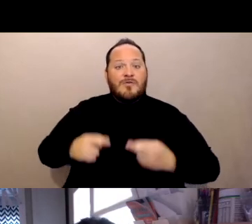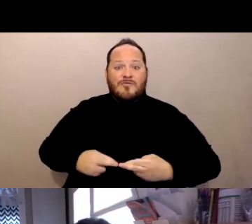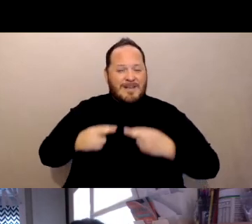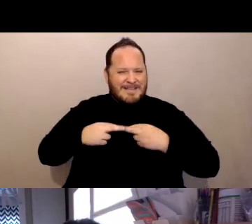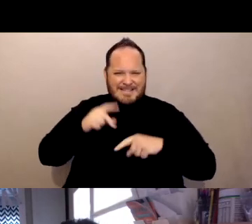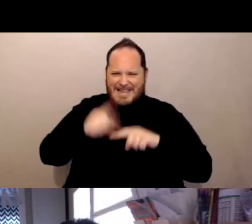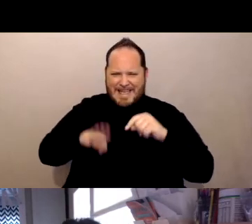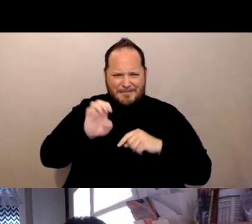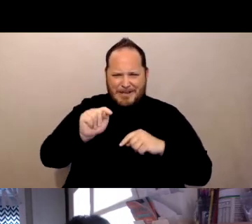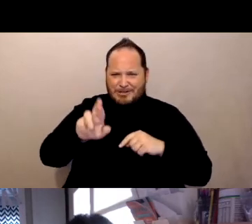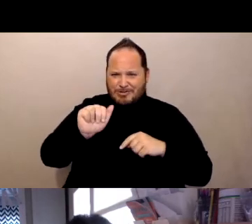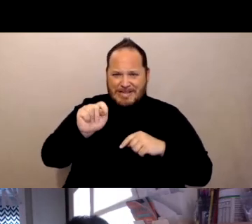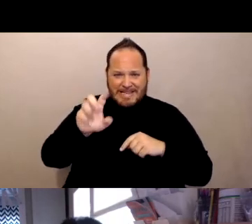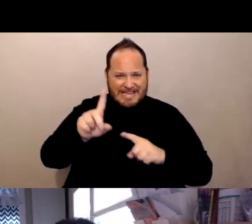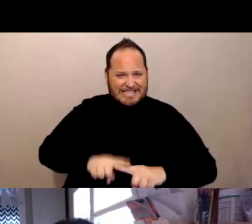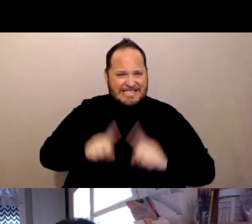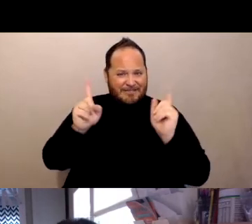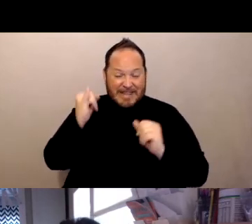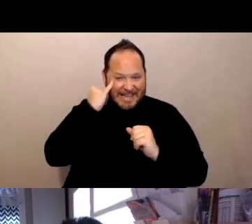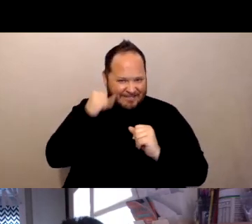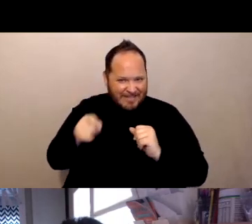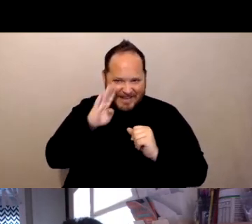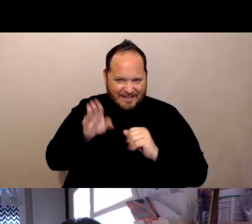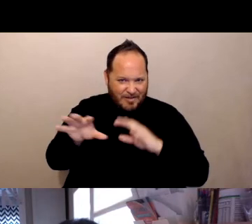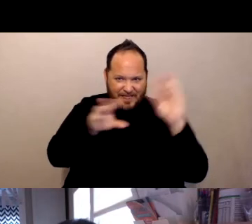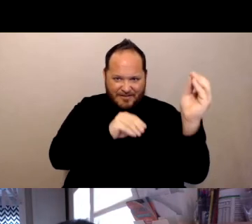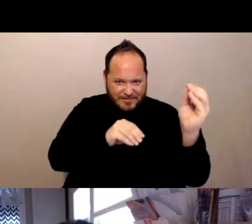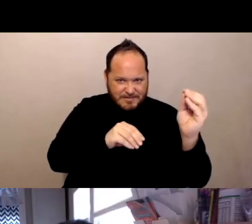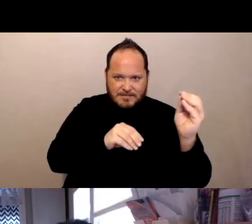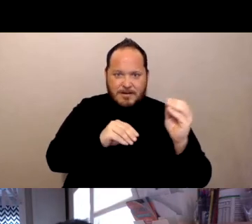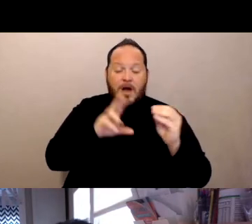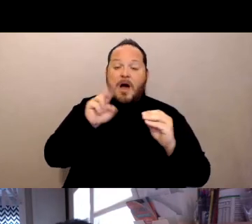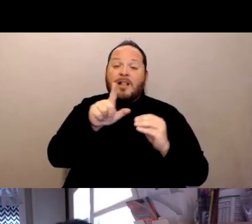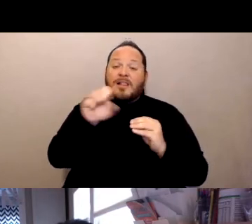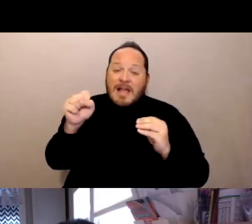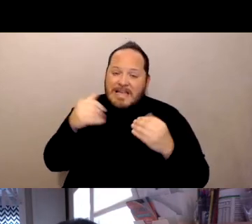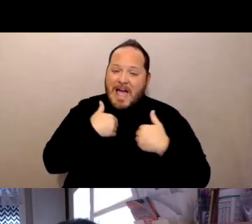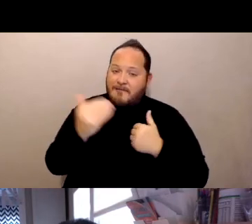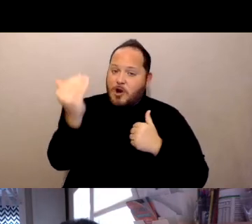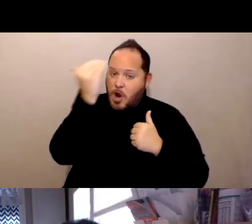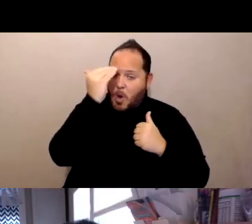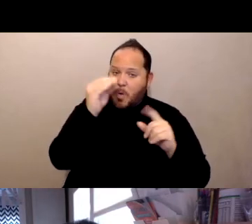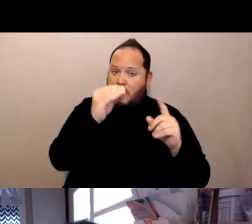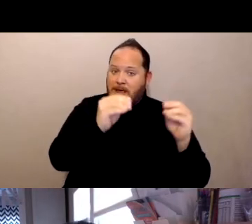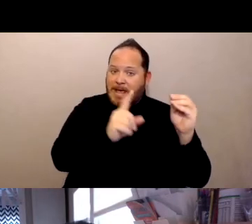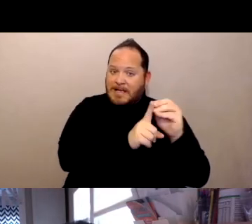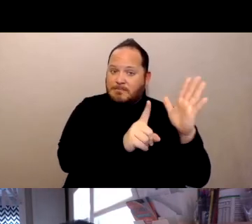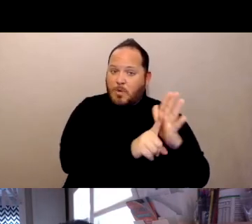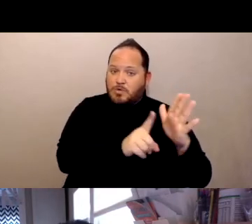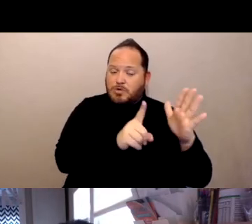than they would have been had they not left unless there is a known exposure to a person with COVID-19 during their outing.